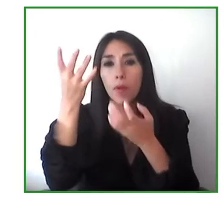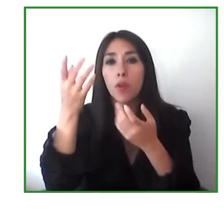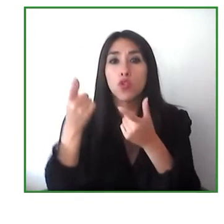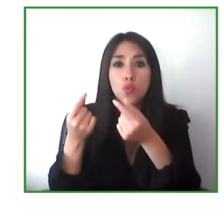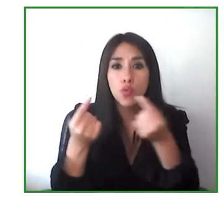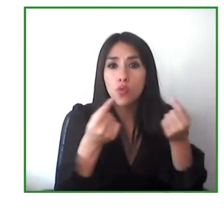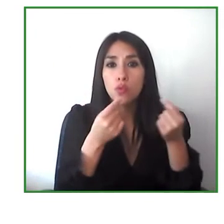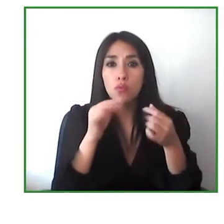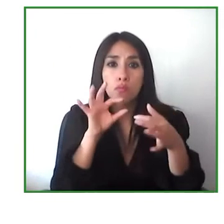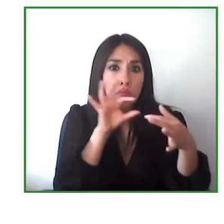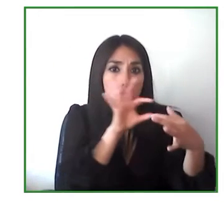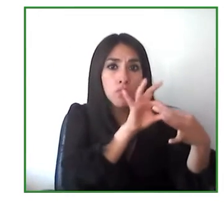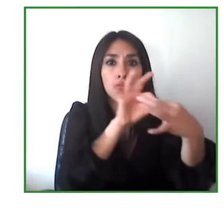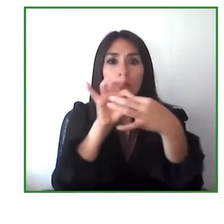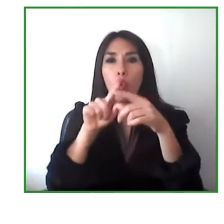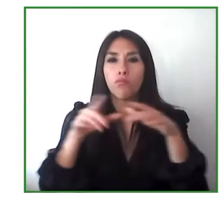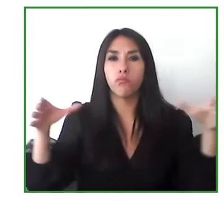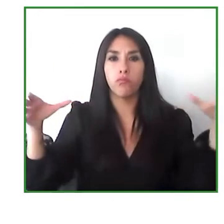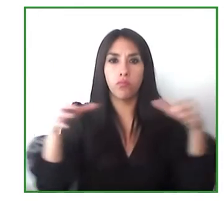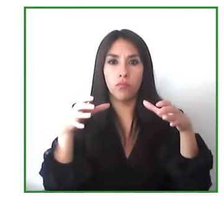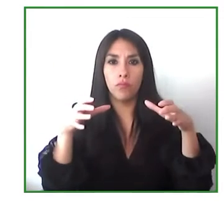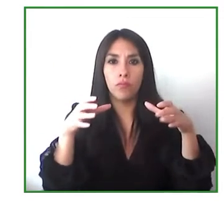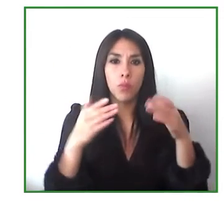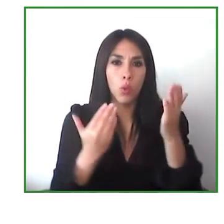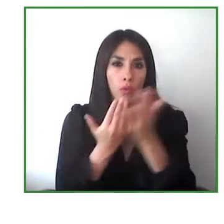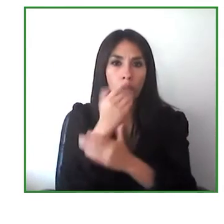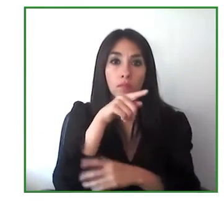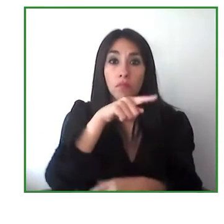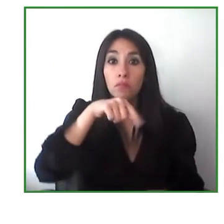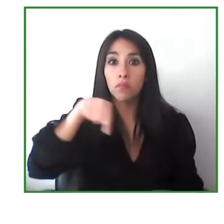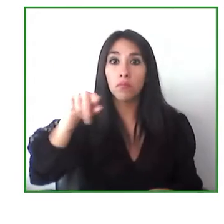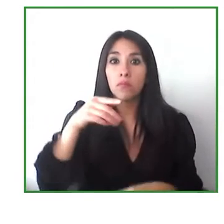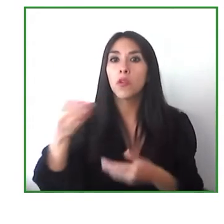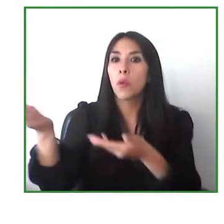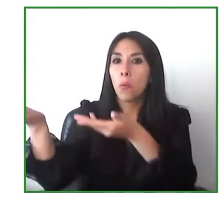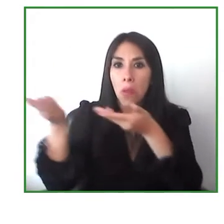links is by making our partners live the experience